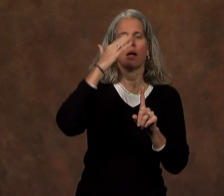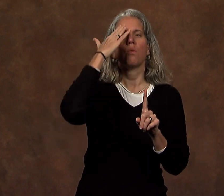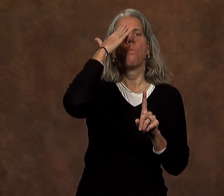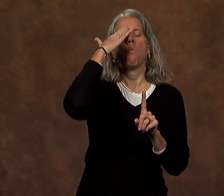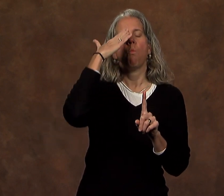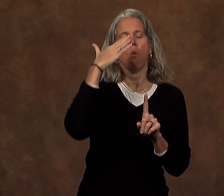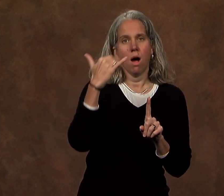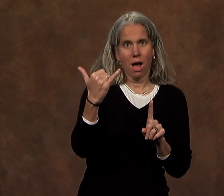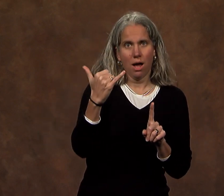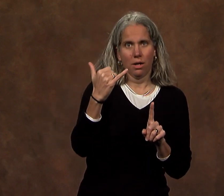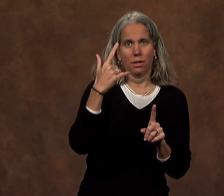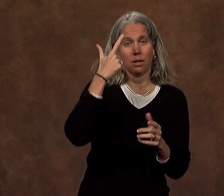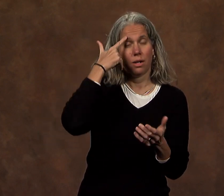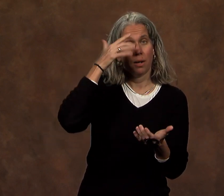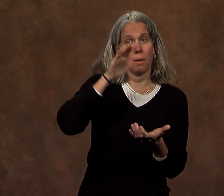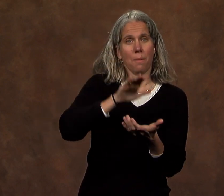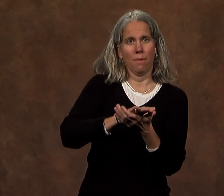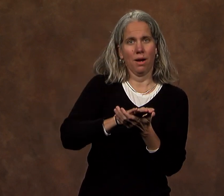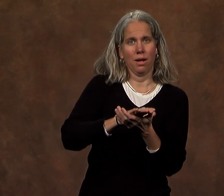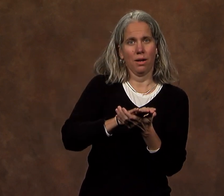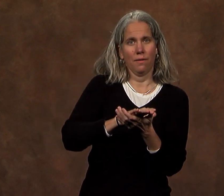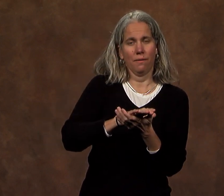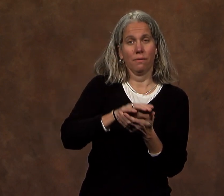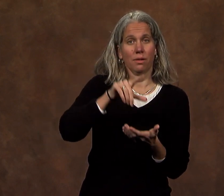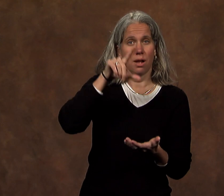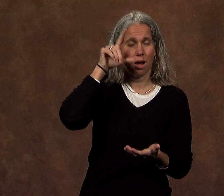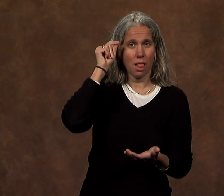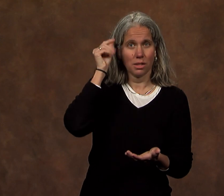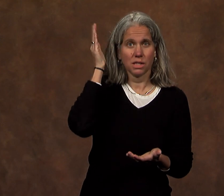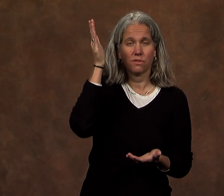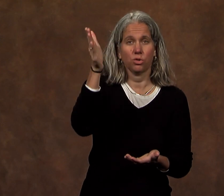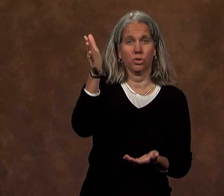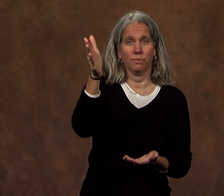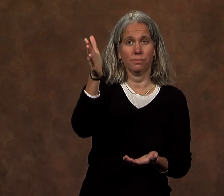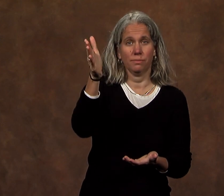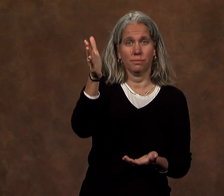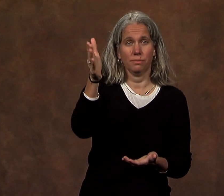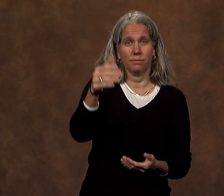what deepens my belief in the future of Gallaudet.